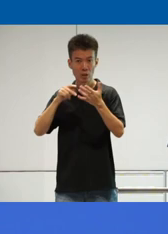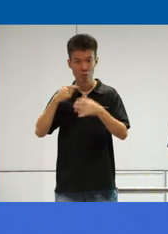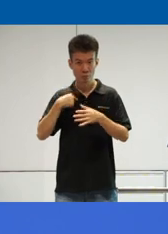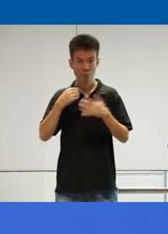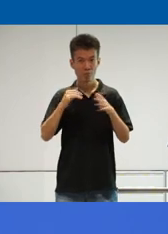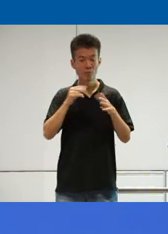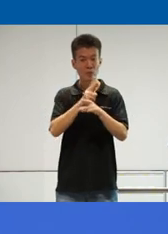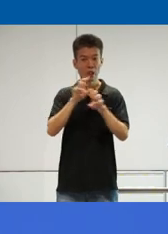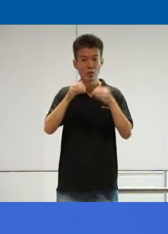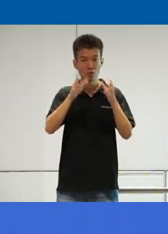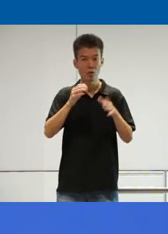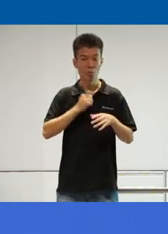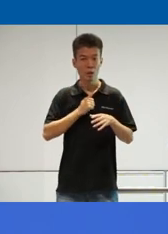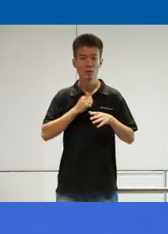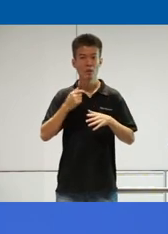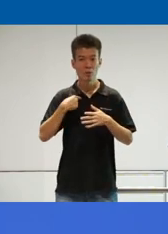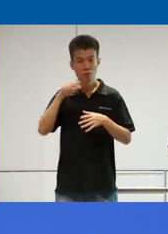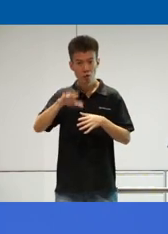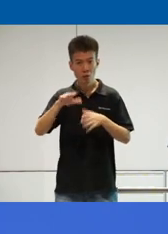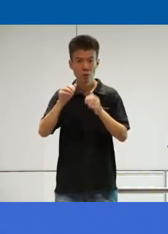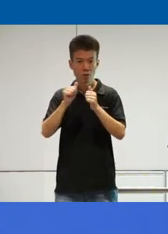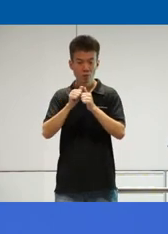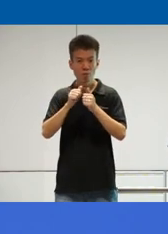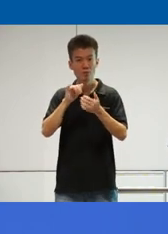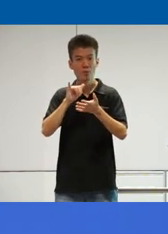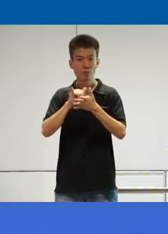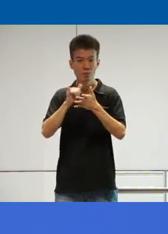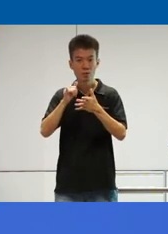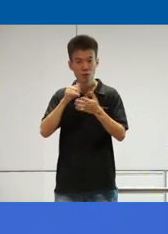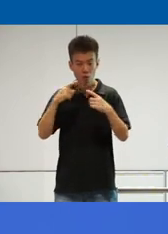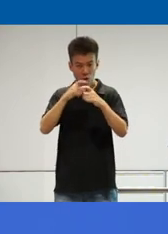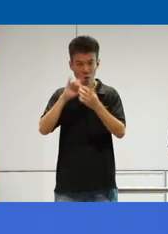caregiver myself so I have a child with complex medical needs uh I'm very proud of the identity